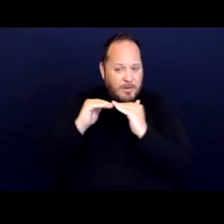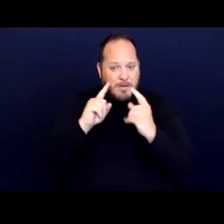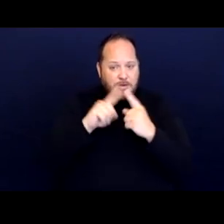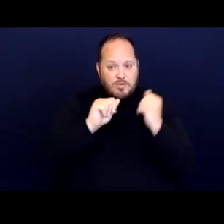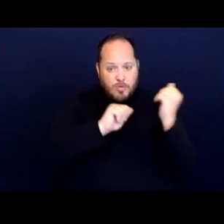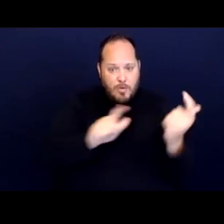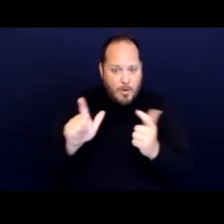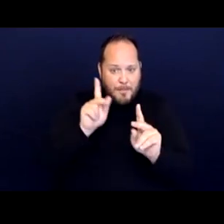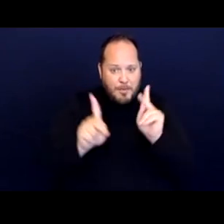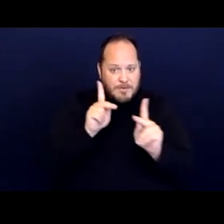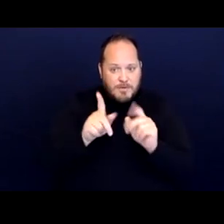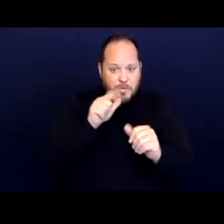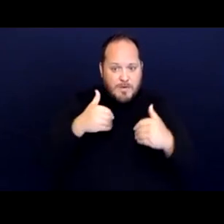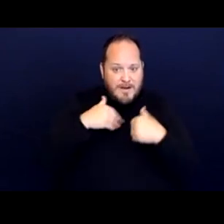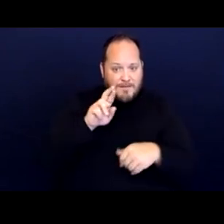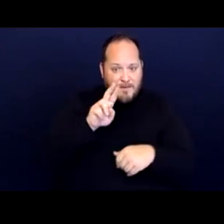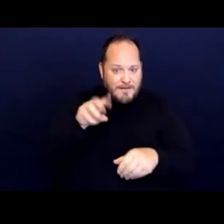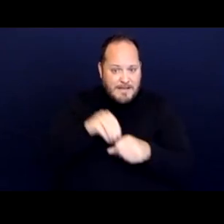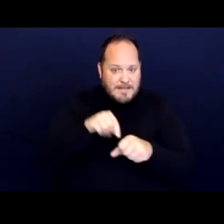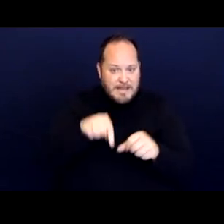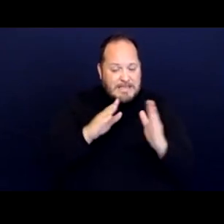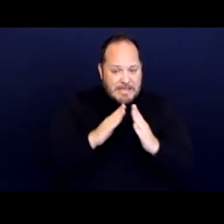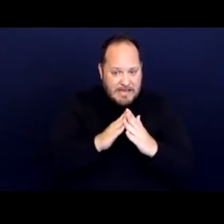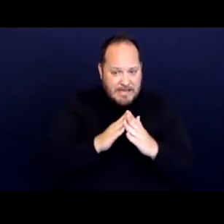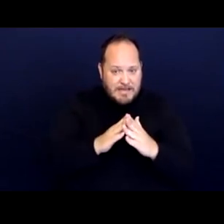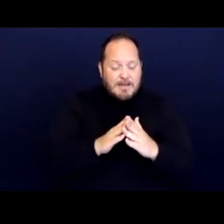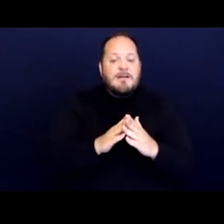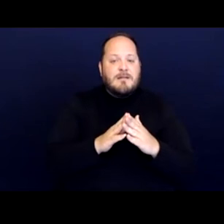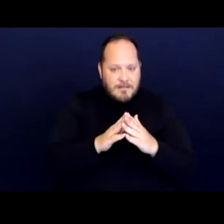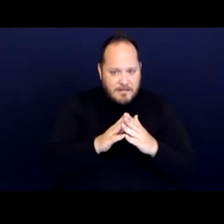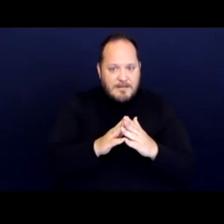with RVs in the city, taking plaintiff's allegations as true